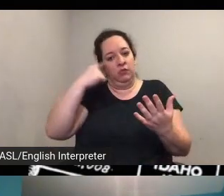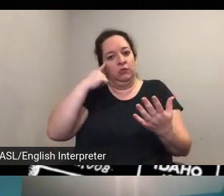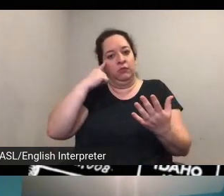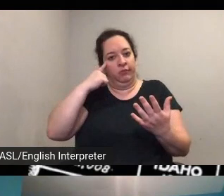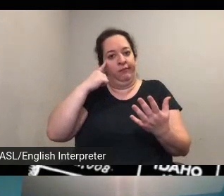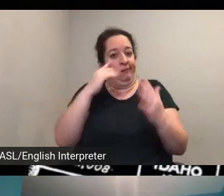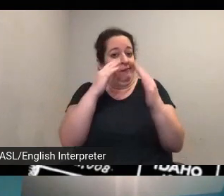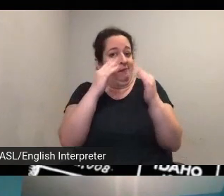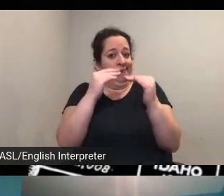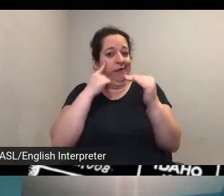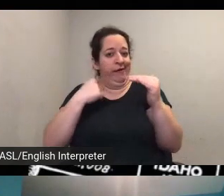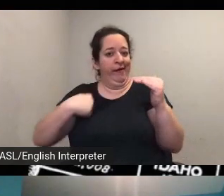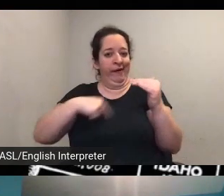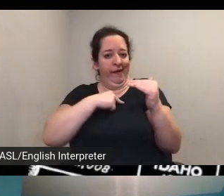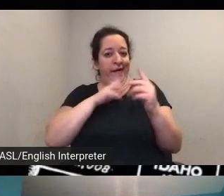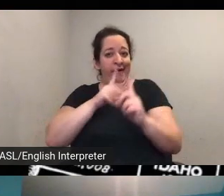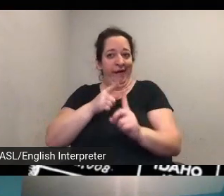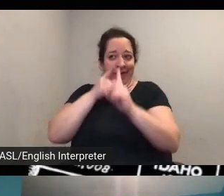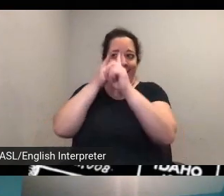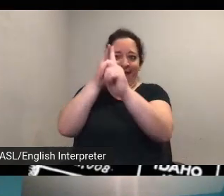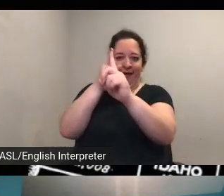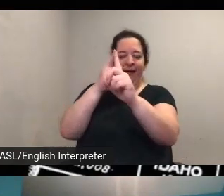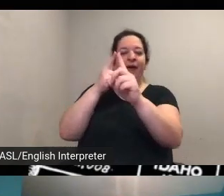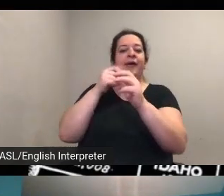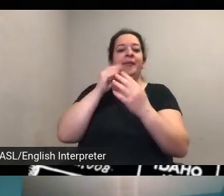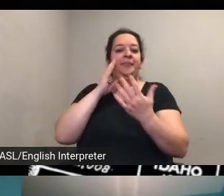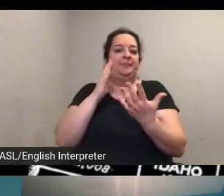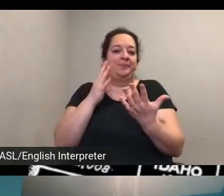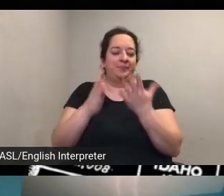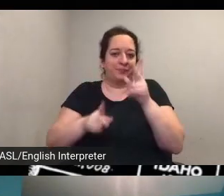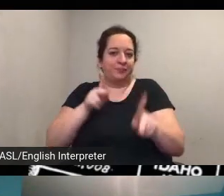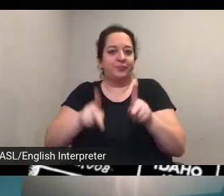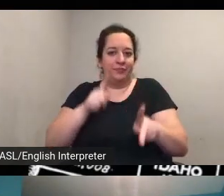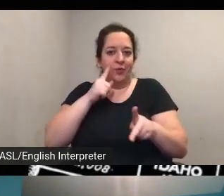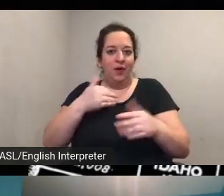that um this will be a tool for discovery